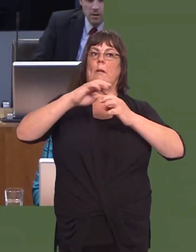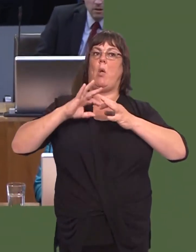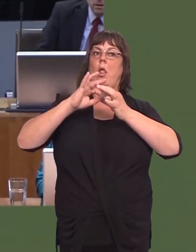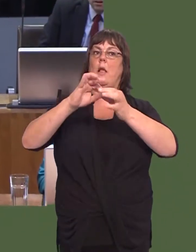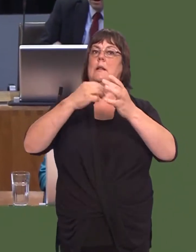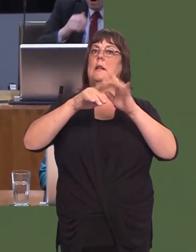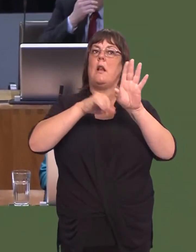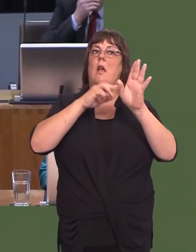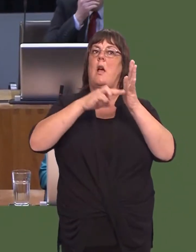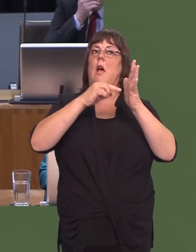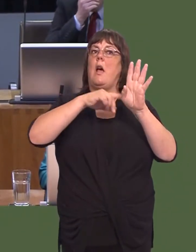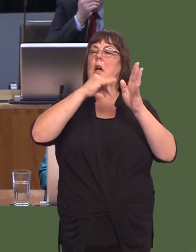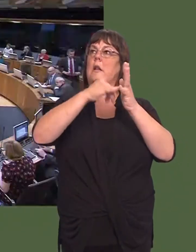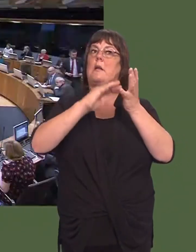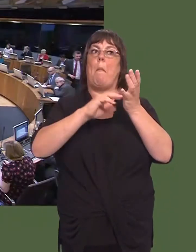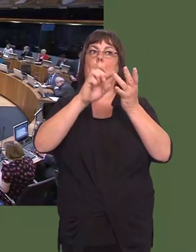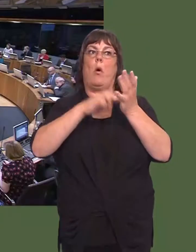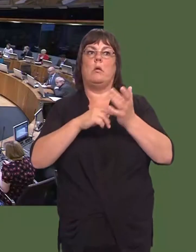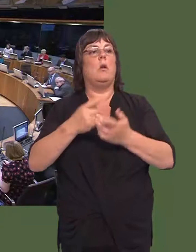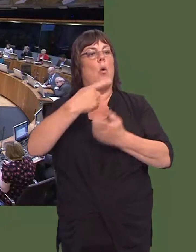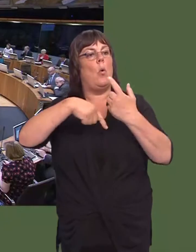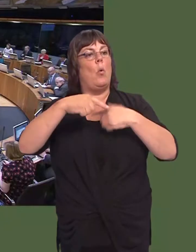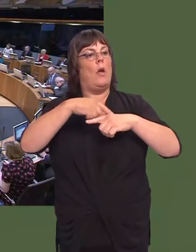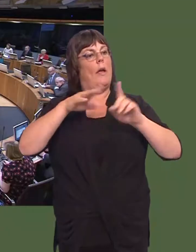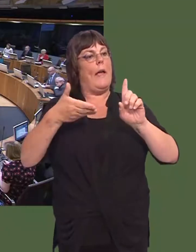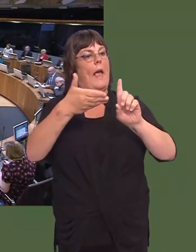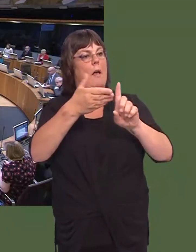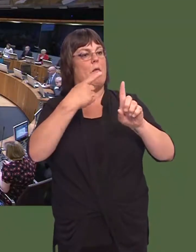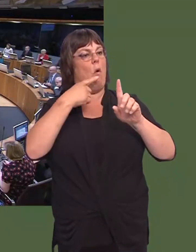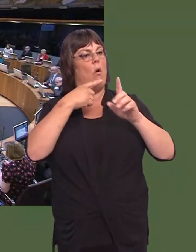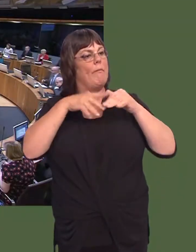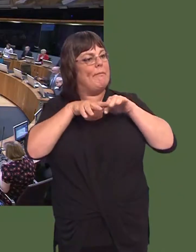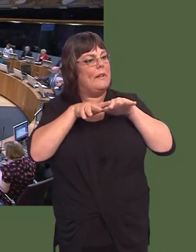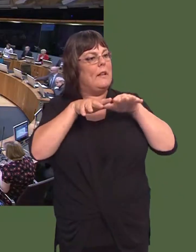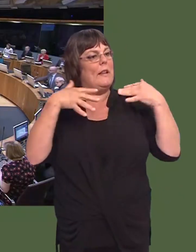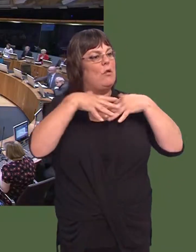mewn system drafnidiaeth integredig fodern o ansawdd uchel i sicrhau bod Ynys MÙn yn